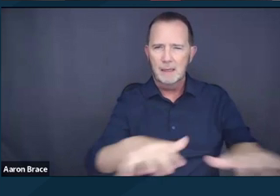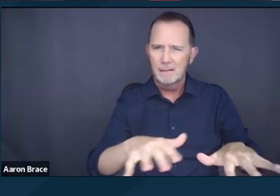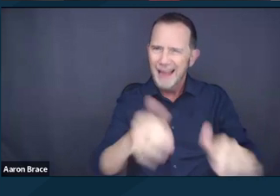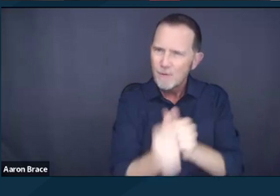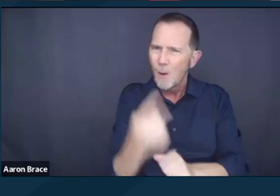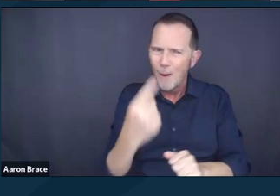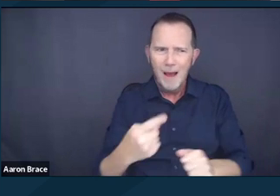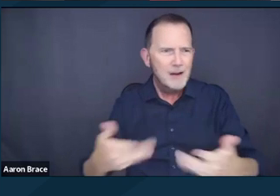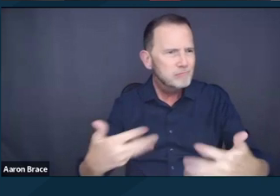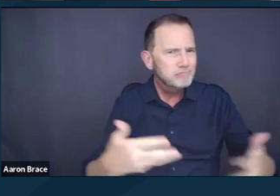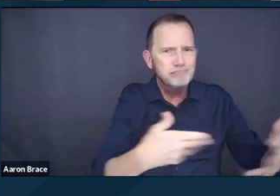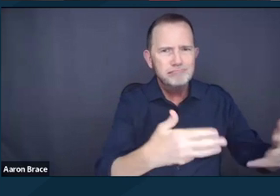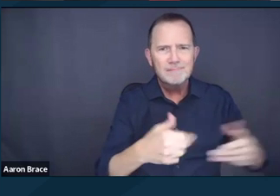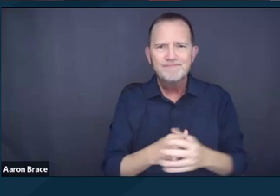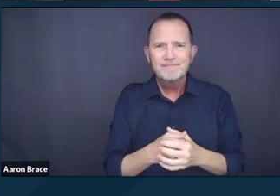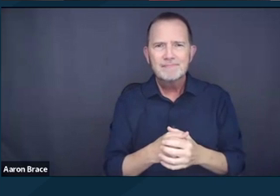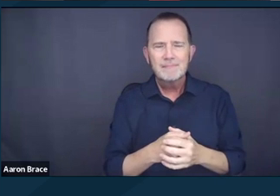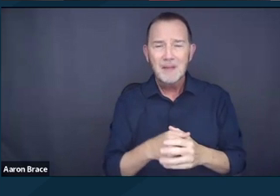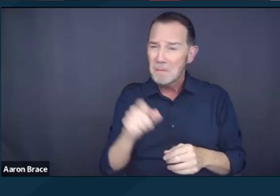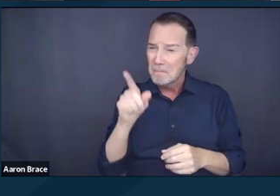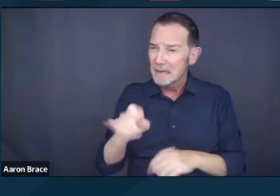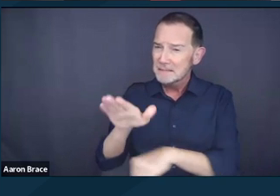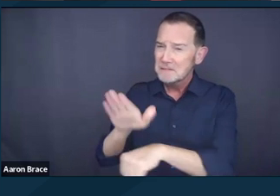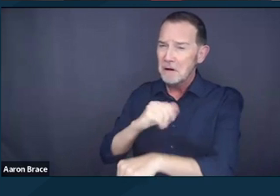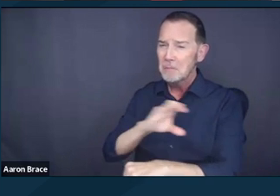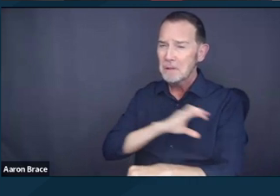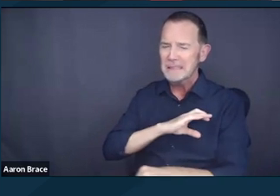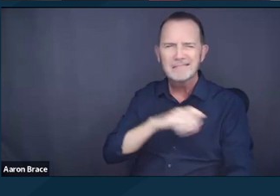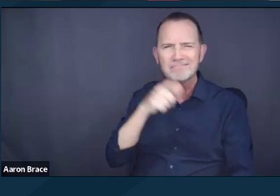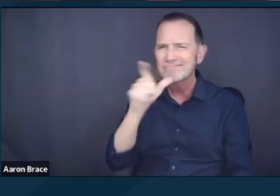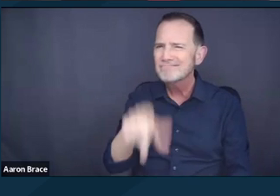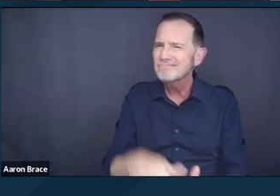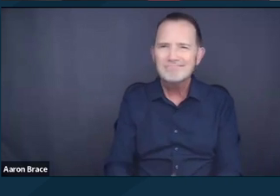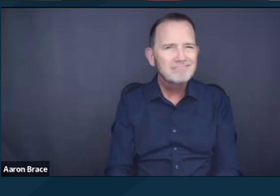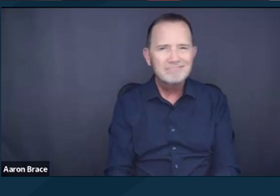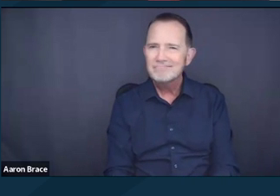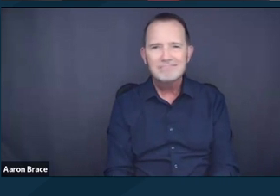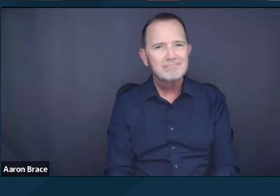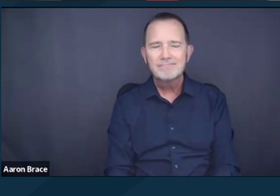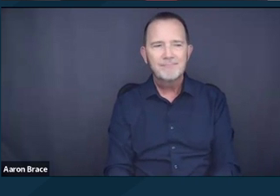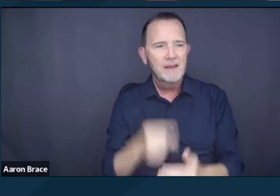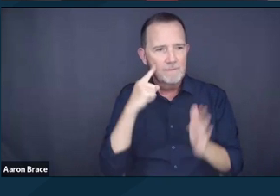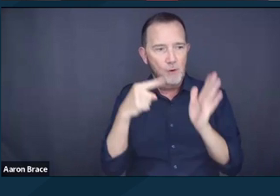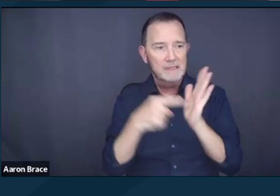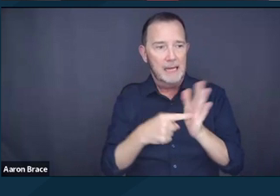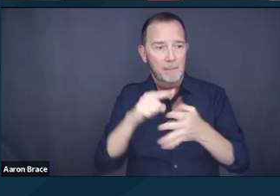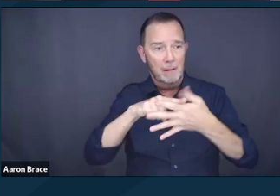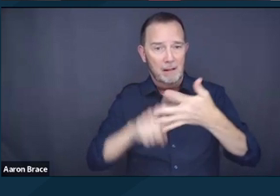without resorting to criminal enforcement. Examples include supportive housing,